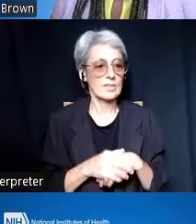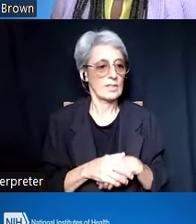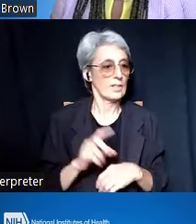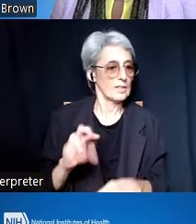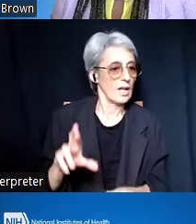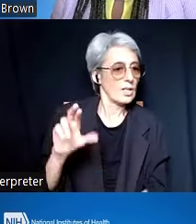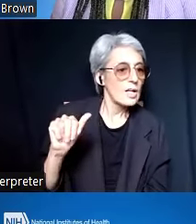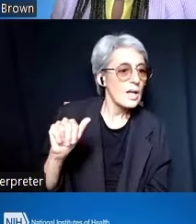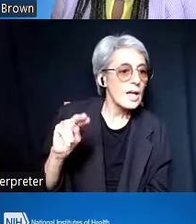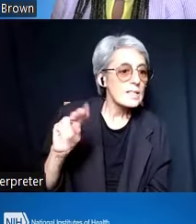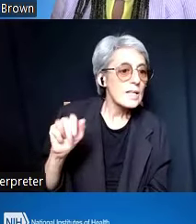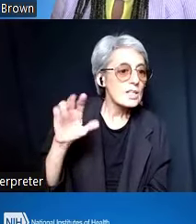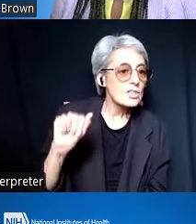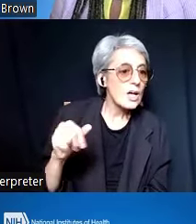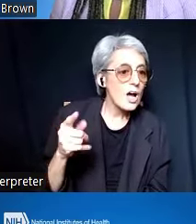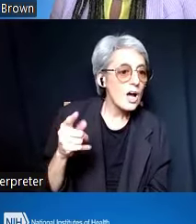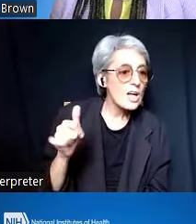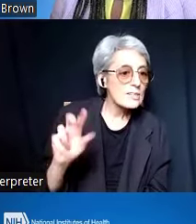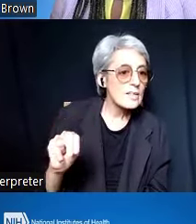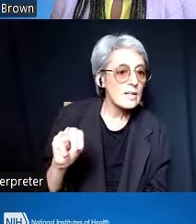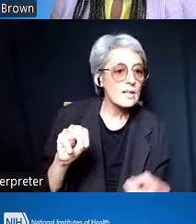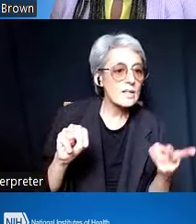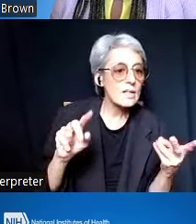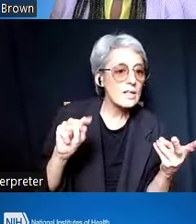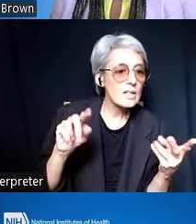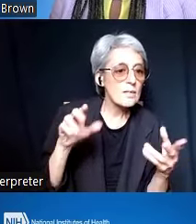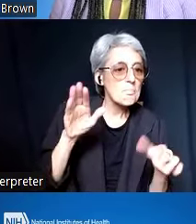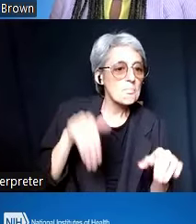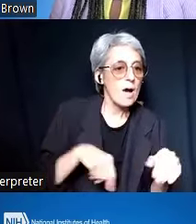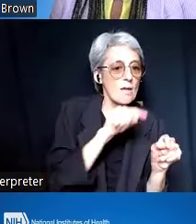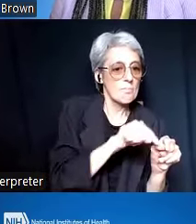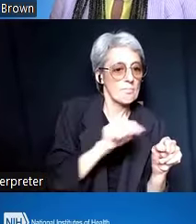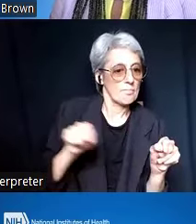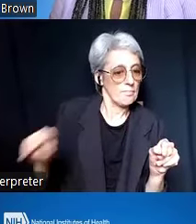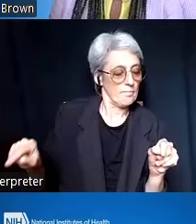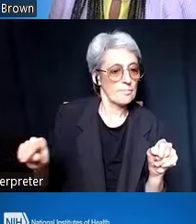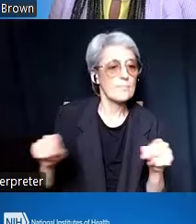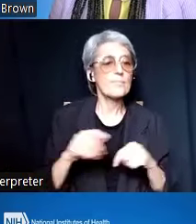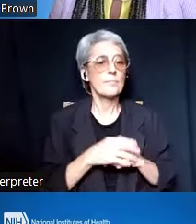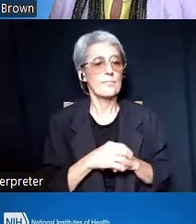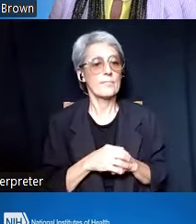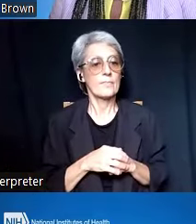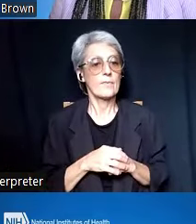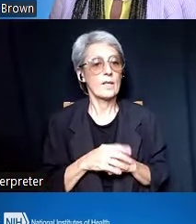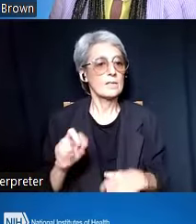Dr. Teraya Donaldson, Dr. Ben Roberts. And we also have Dr. Lynn Morin with us here today.